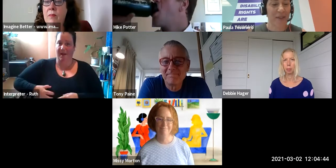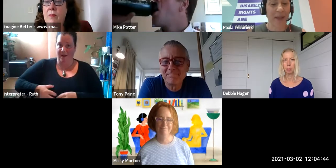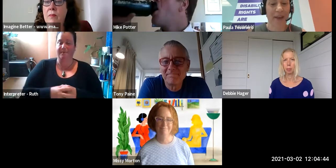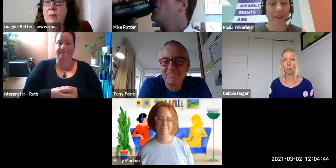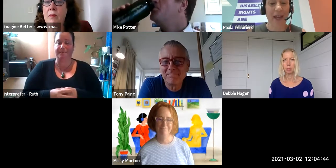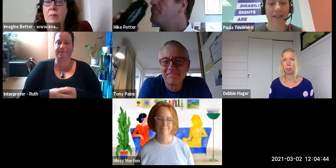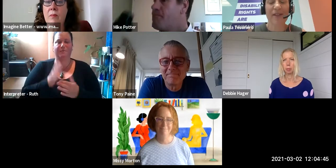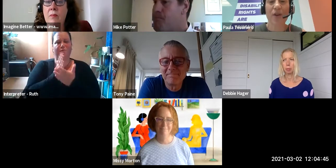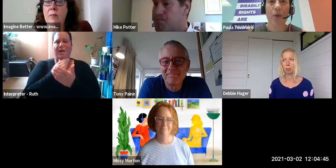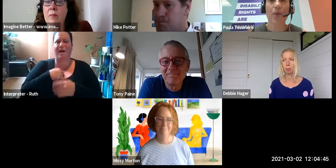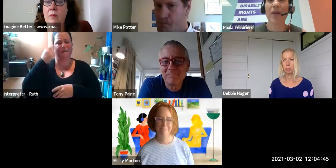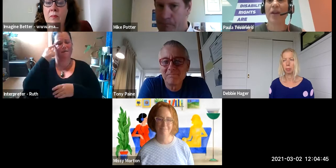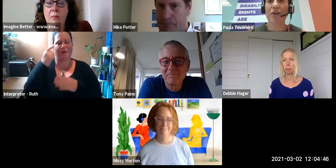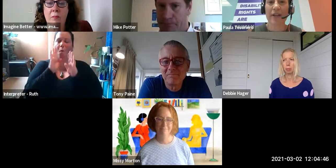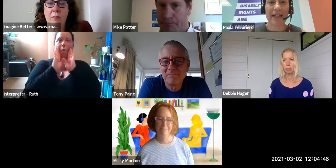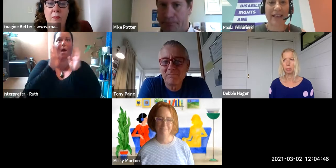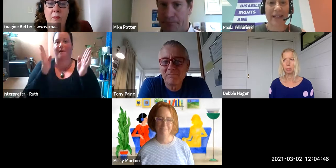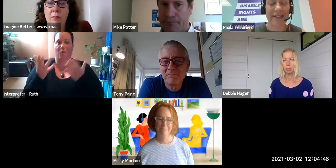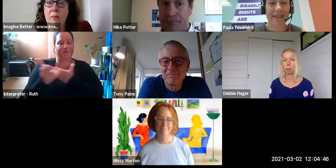to be having and so critically needed.